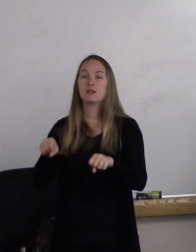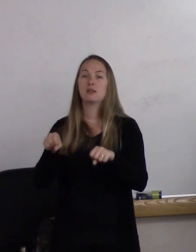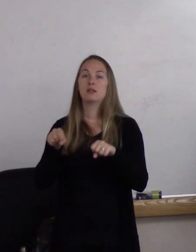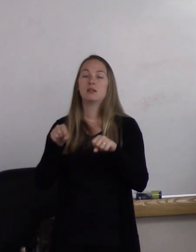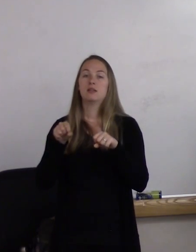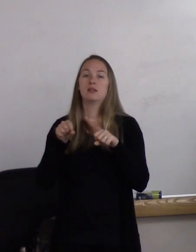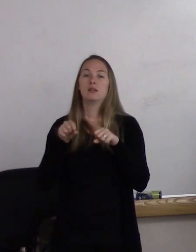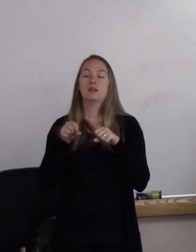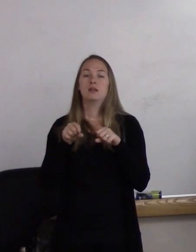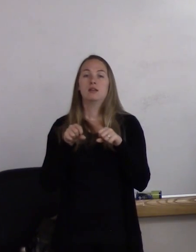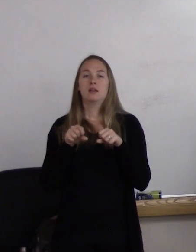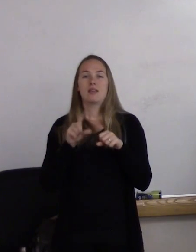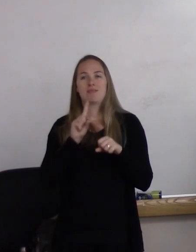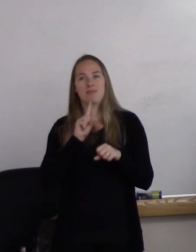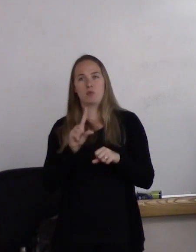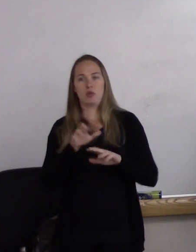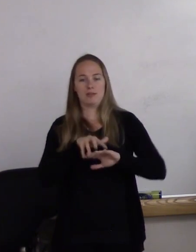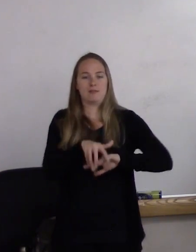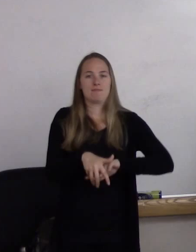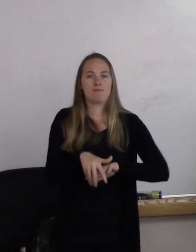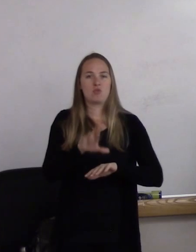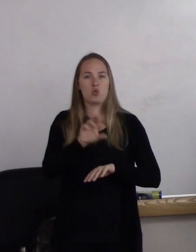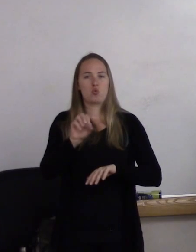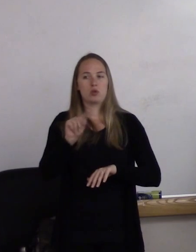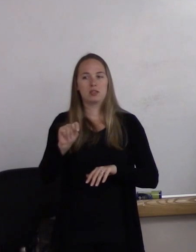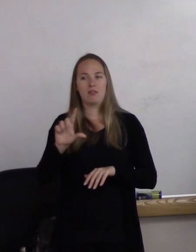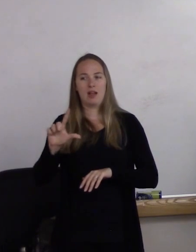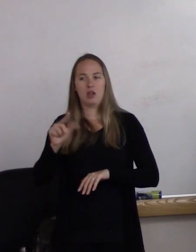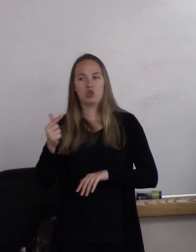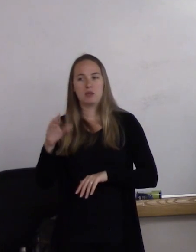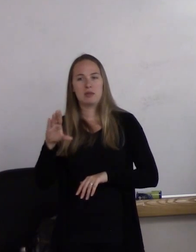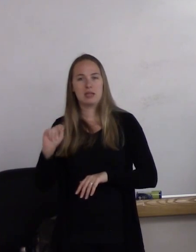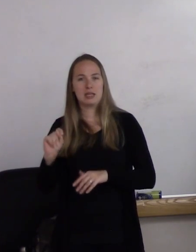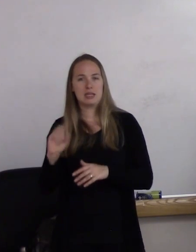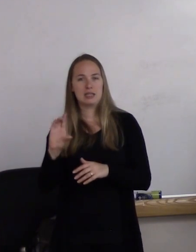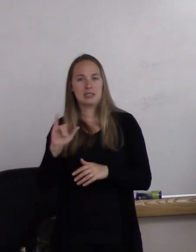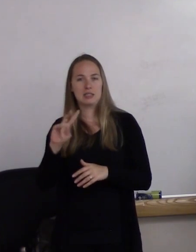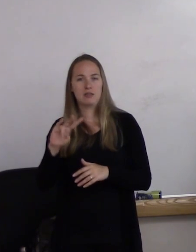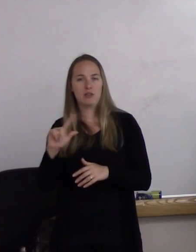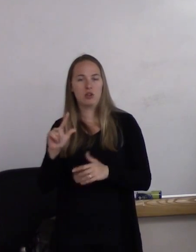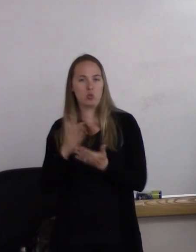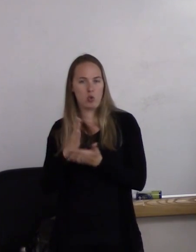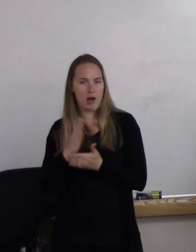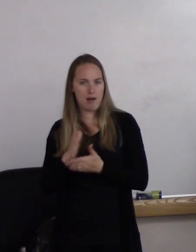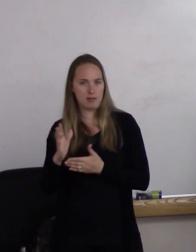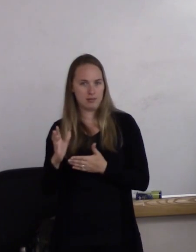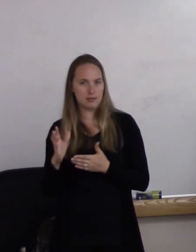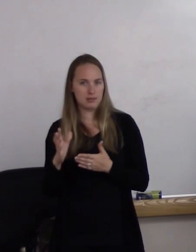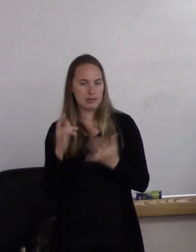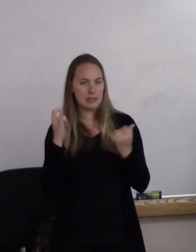are really the roots of the LGBT civil rights movement today.